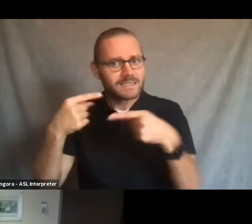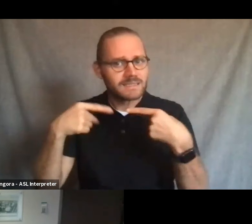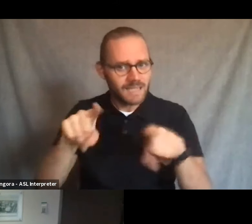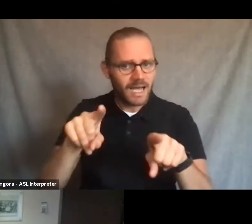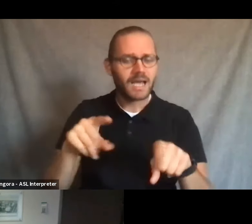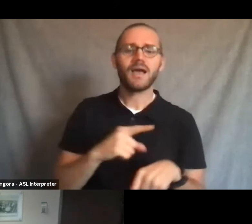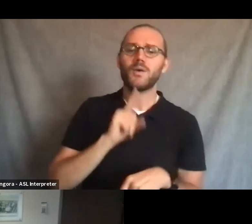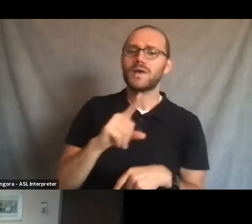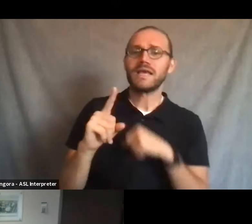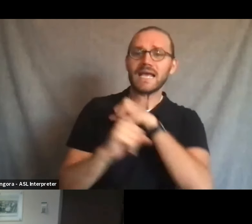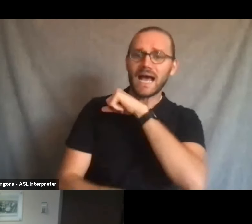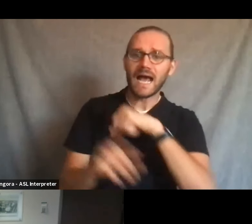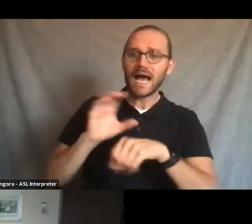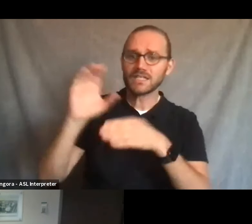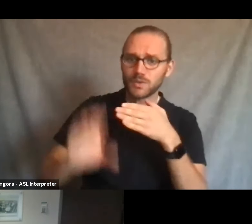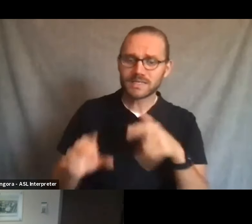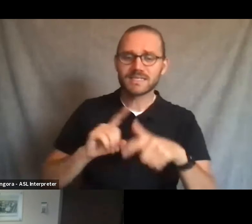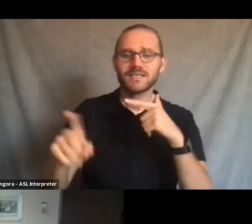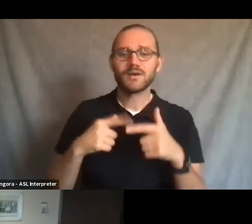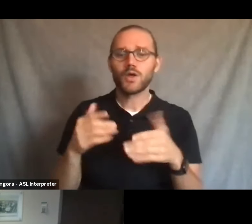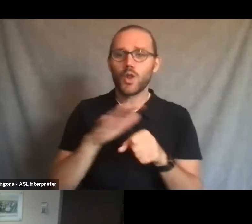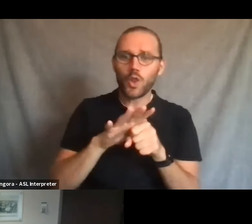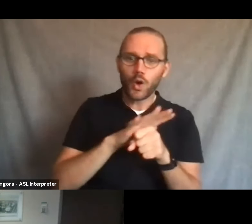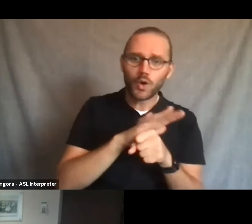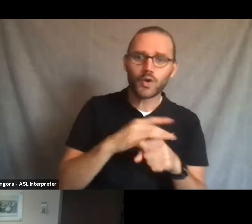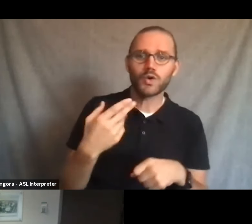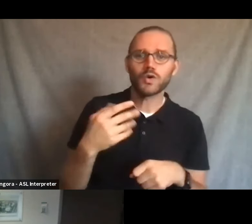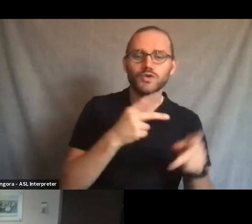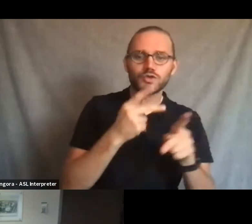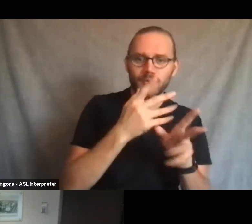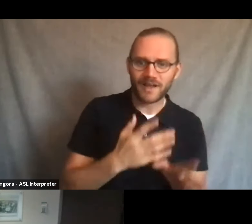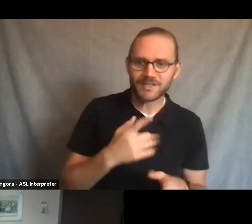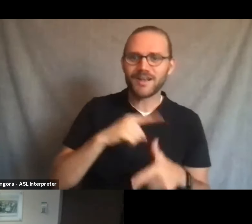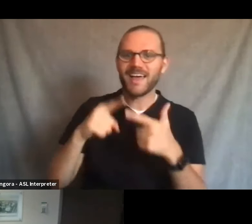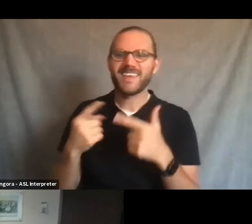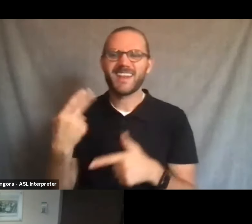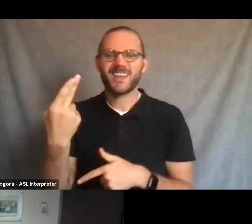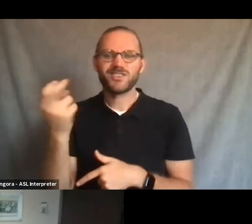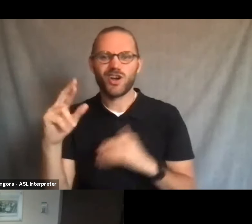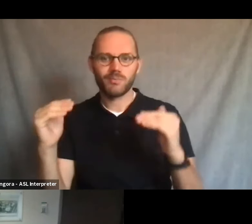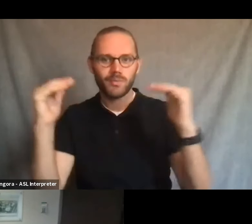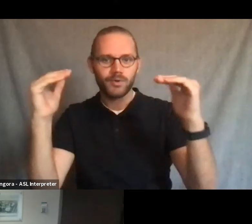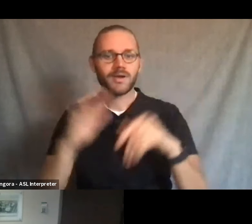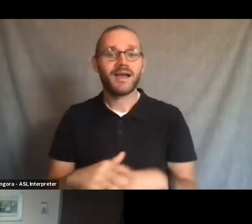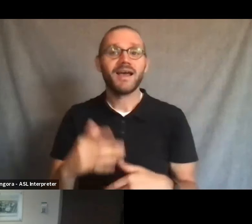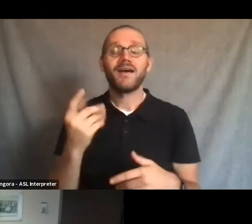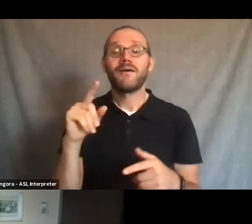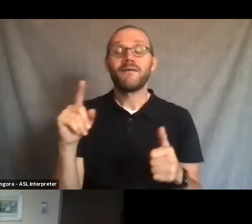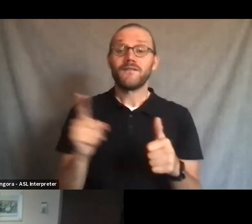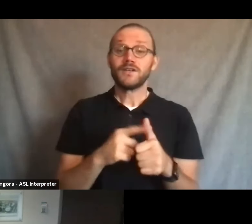Local supervisor, and then your local HR person as well. But look, thank you very much Preeti